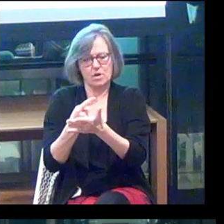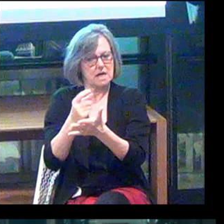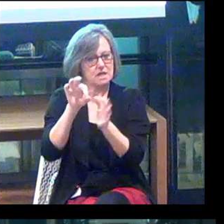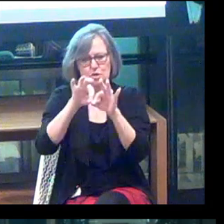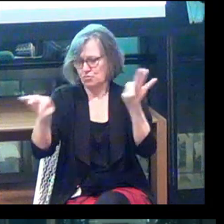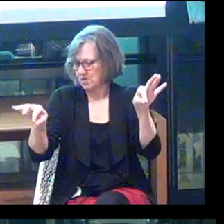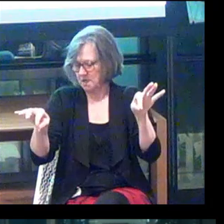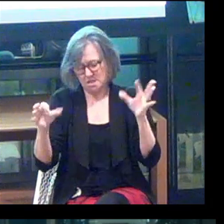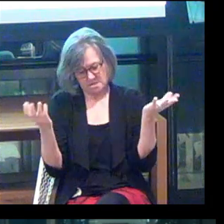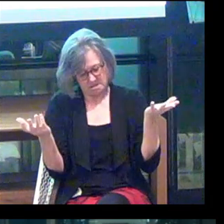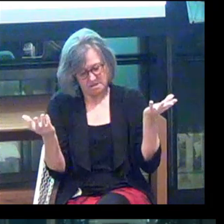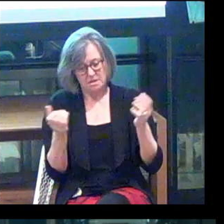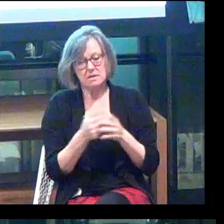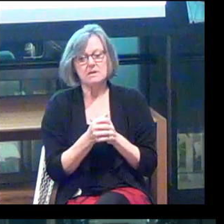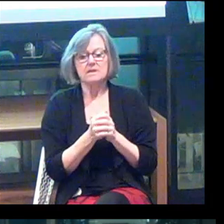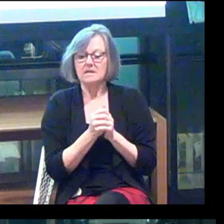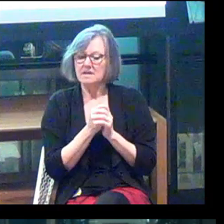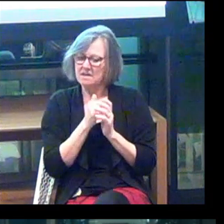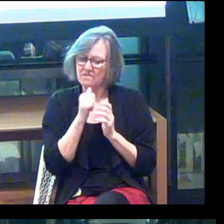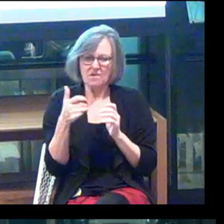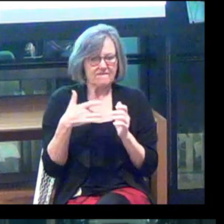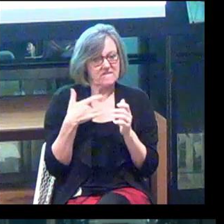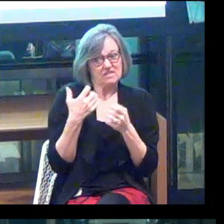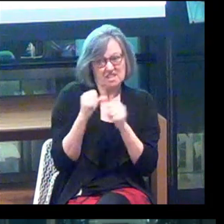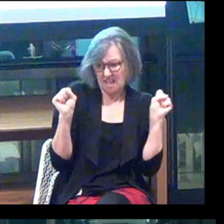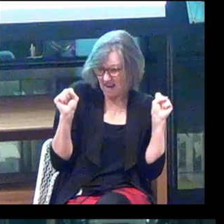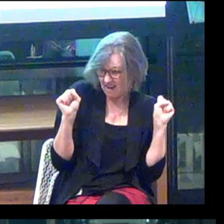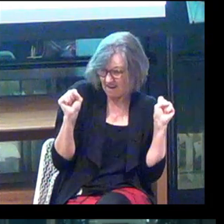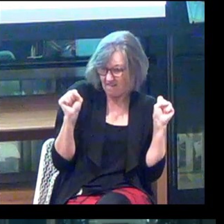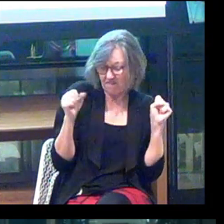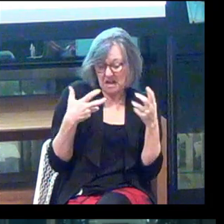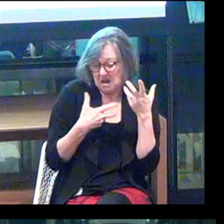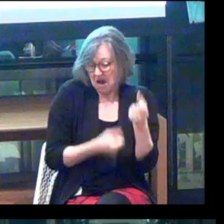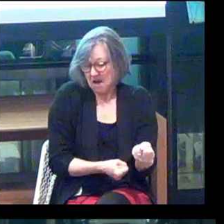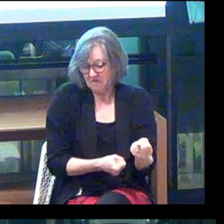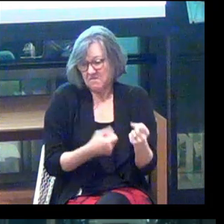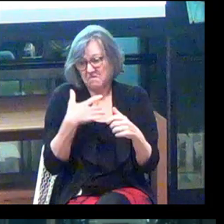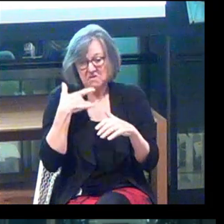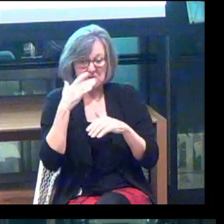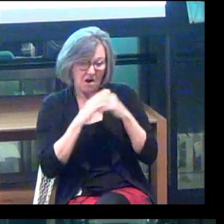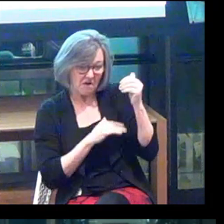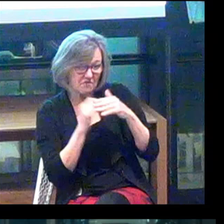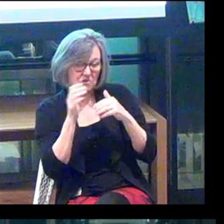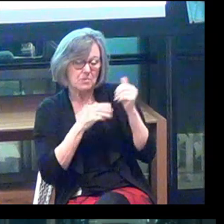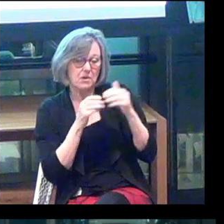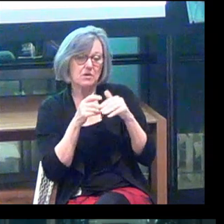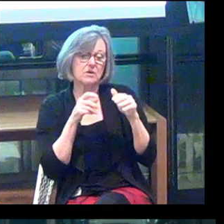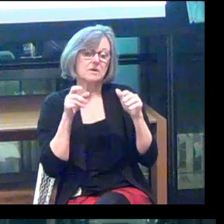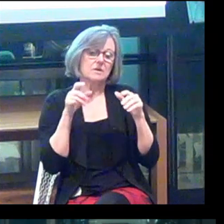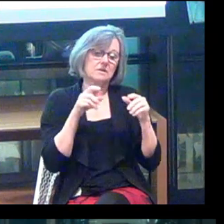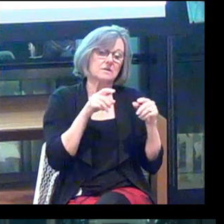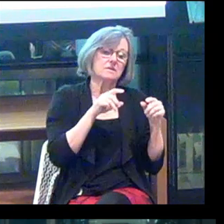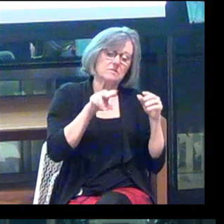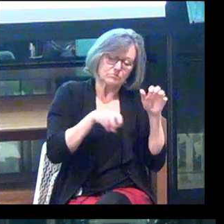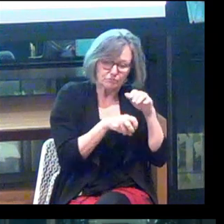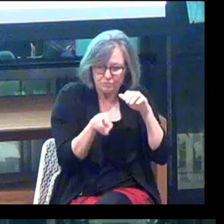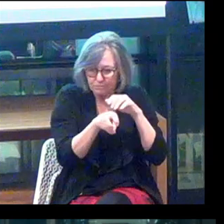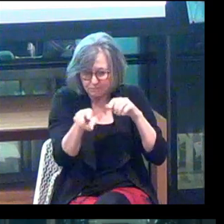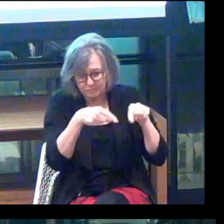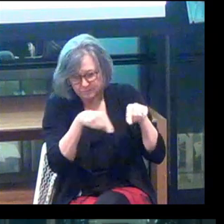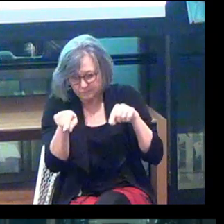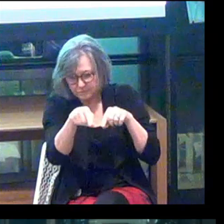So if you don't feel safe, confident, or comfortable getting from one place to another, it hinders